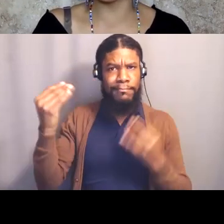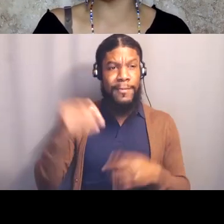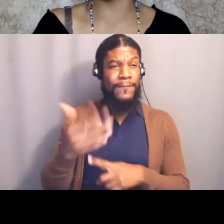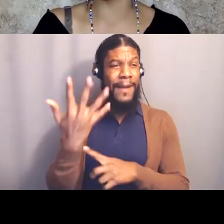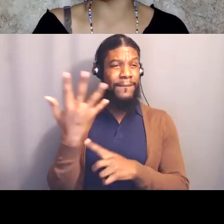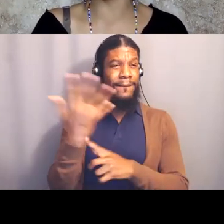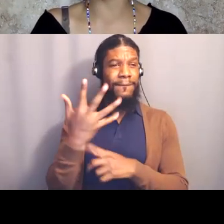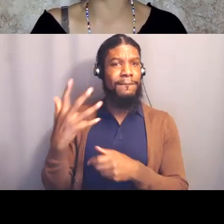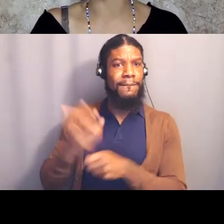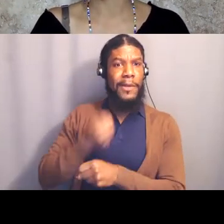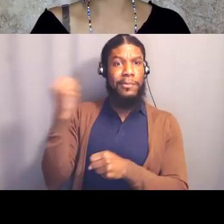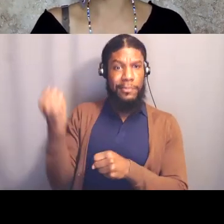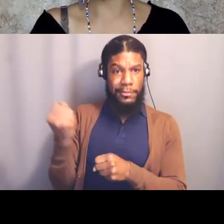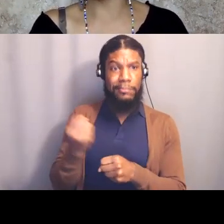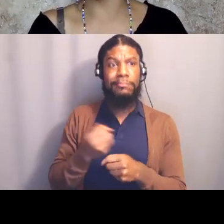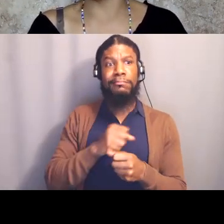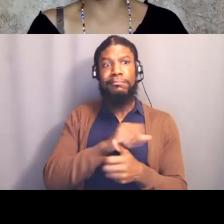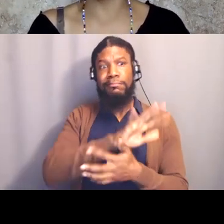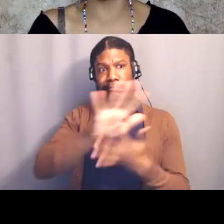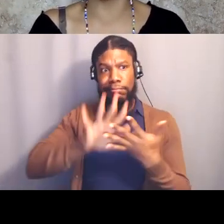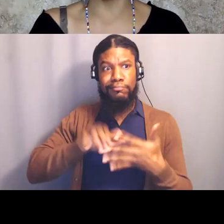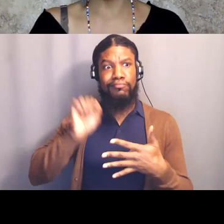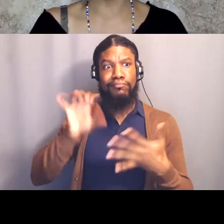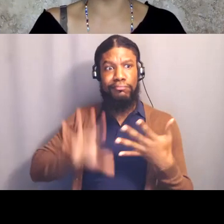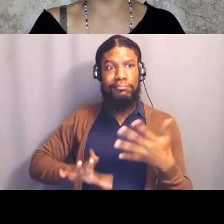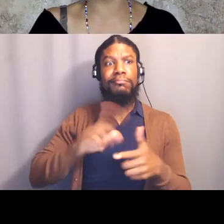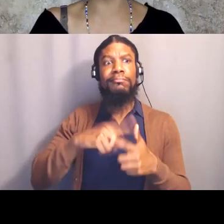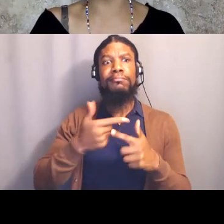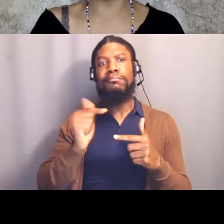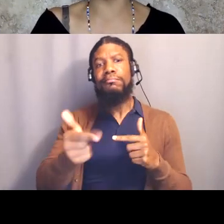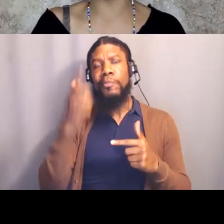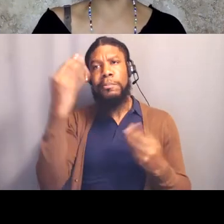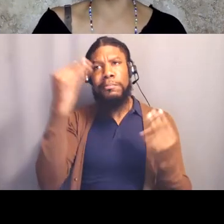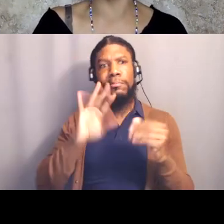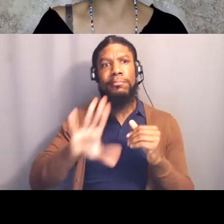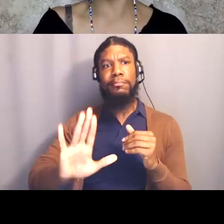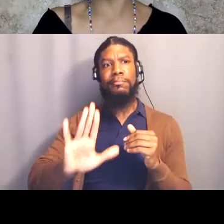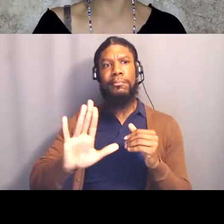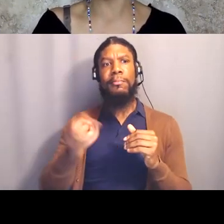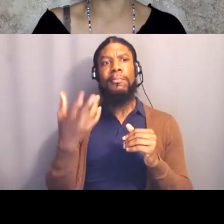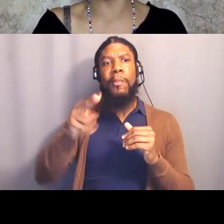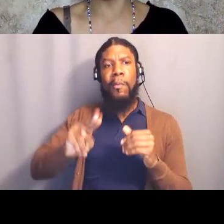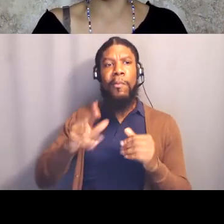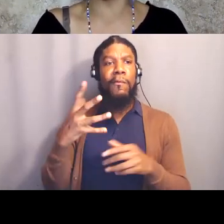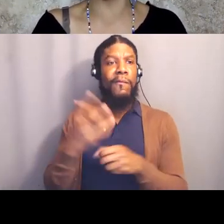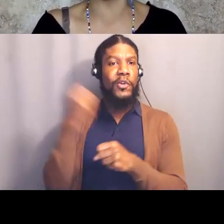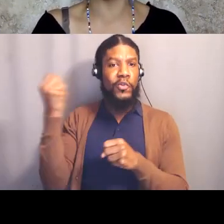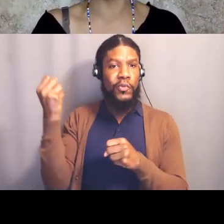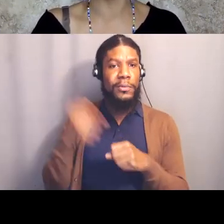and then we'll invite you to reflect on your own victories. So five victories, movement victories and personal victories.